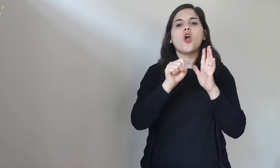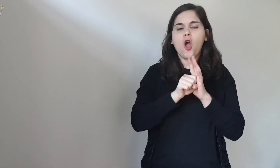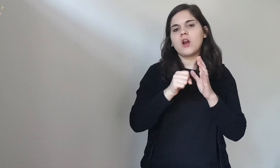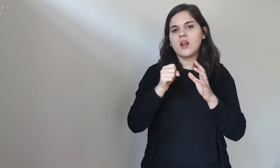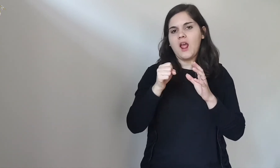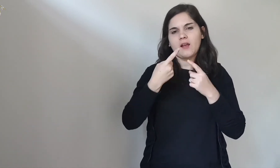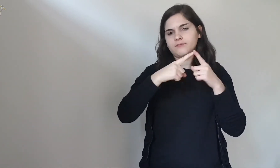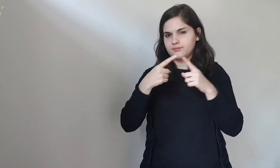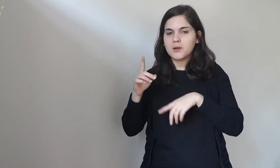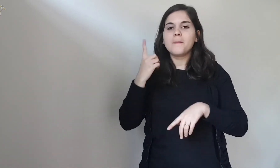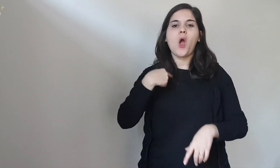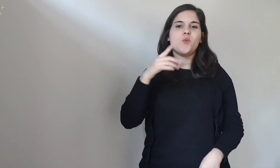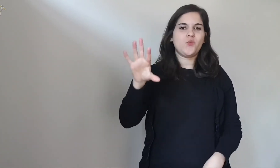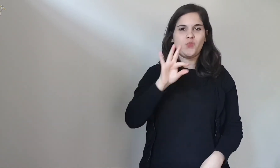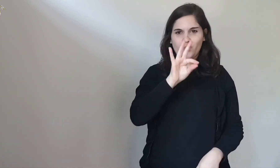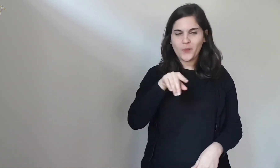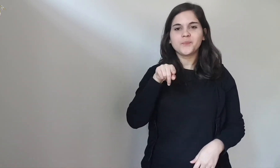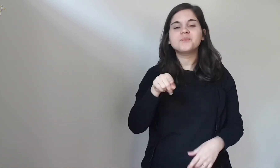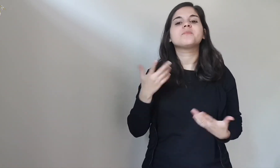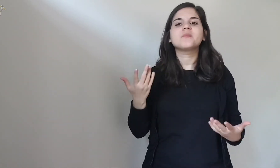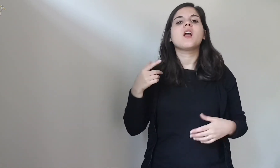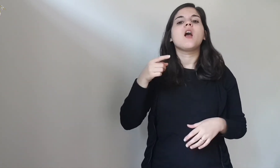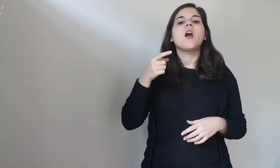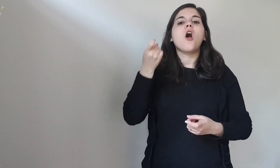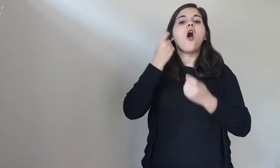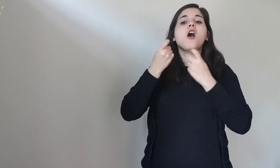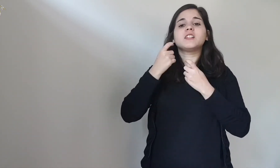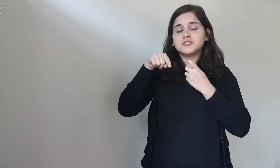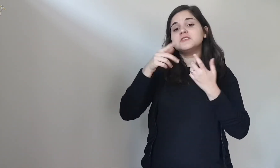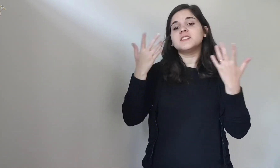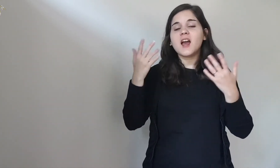There are several stories but I choose one. It should have originated in a convent in Palermo,